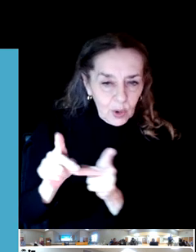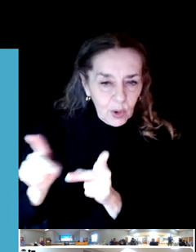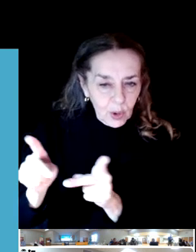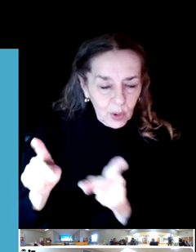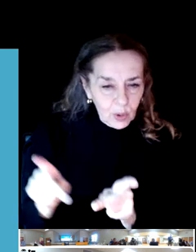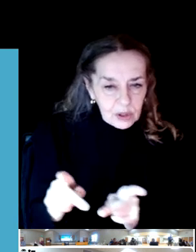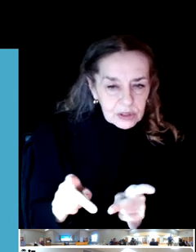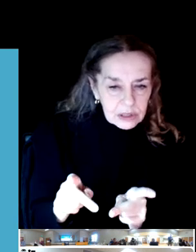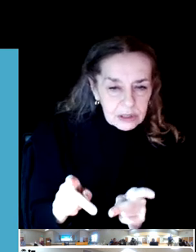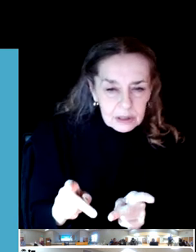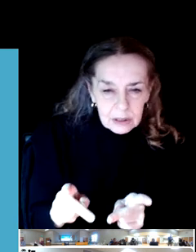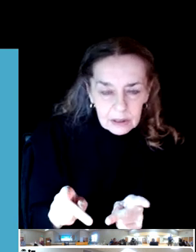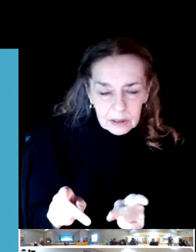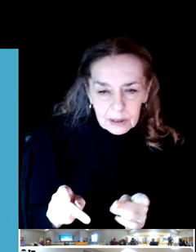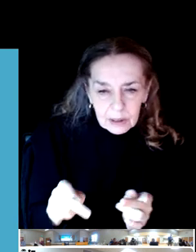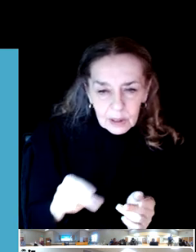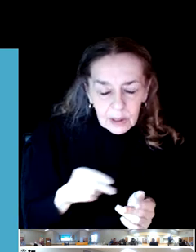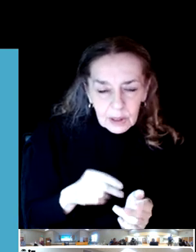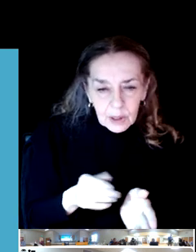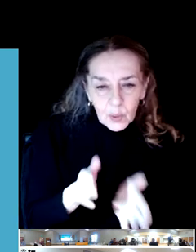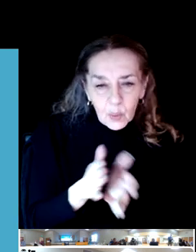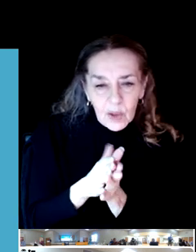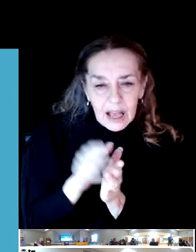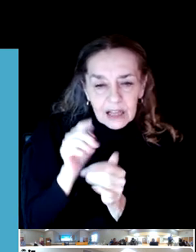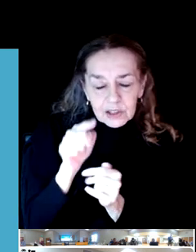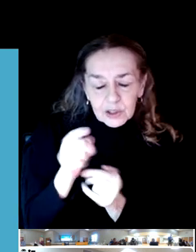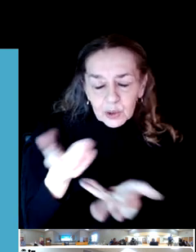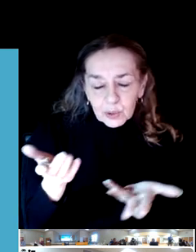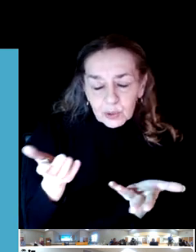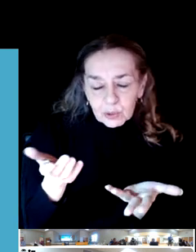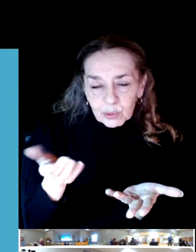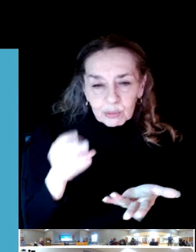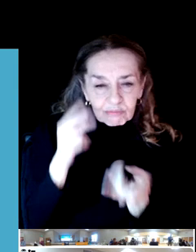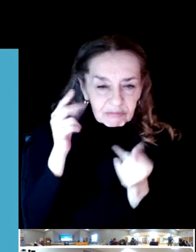As you please consider the community benefit of a course on the proposed site that would